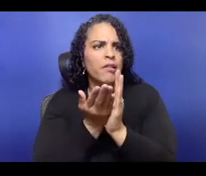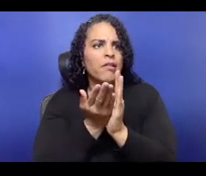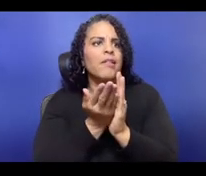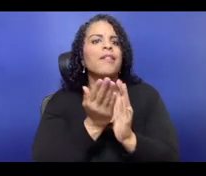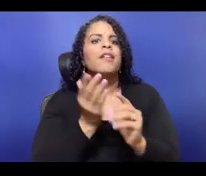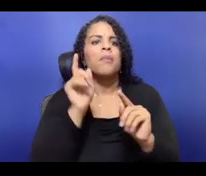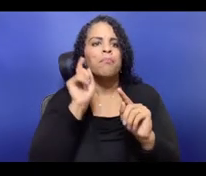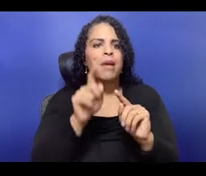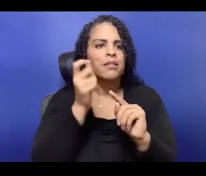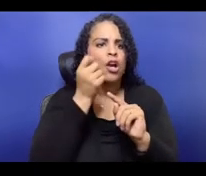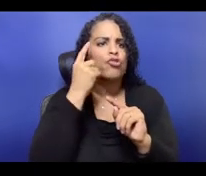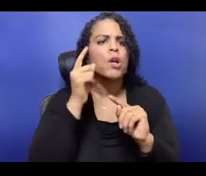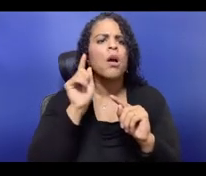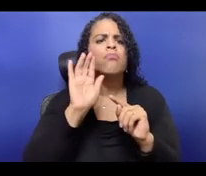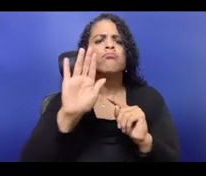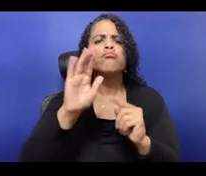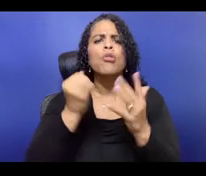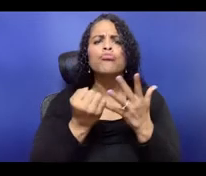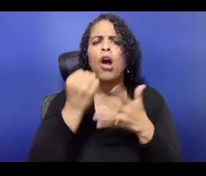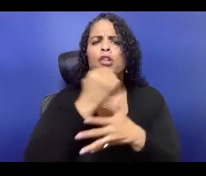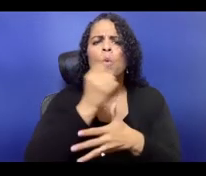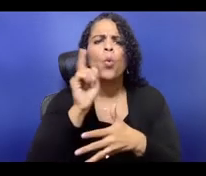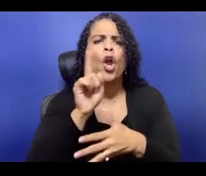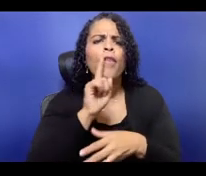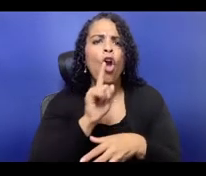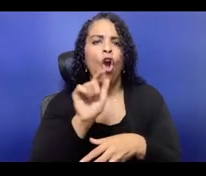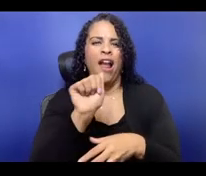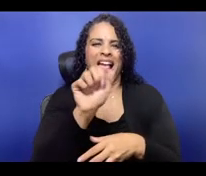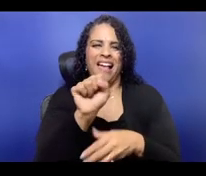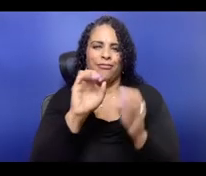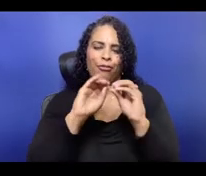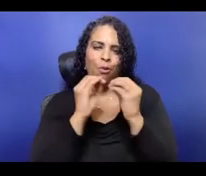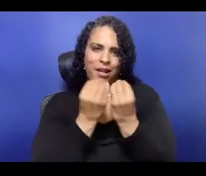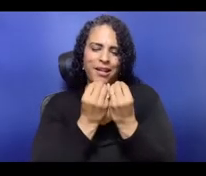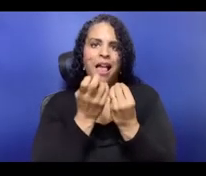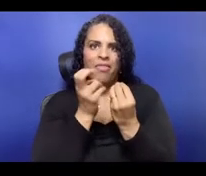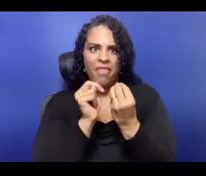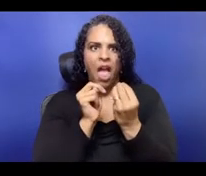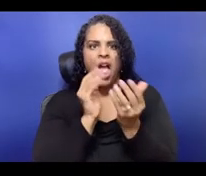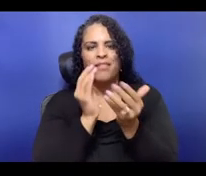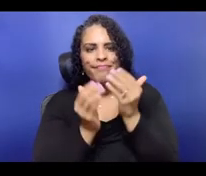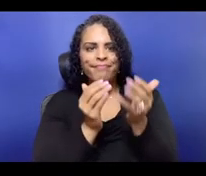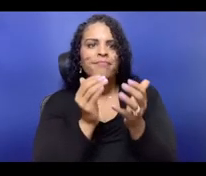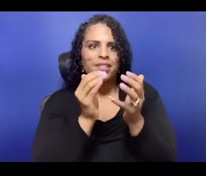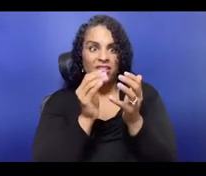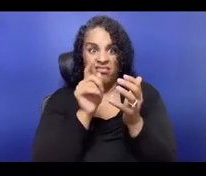over all of the resources of their project, including financial agency, can really bring.